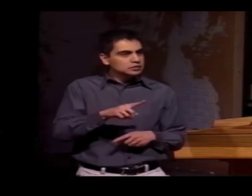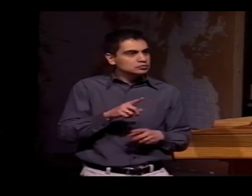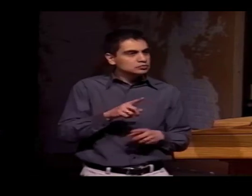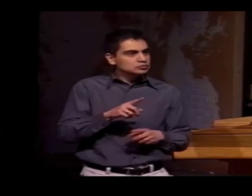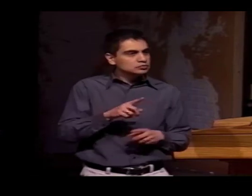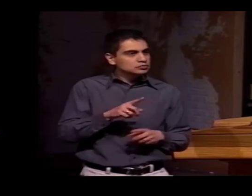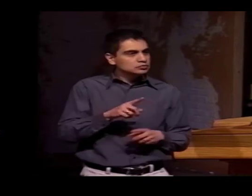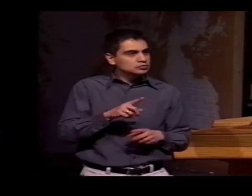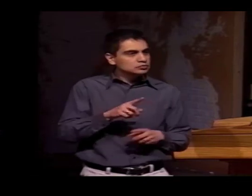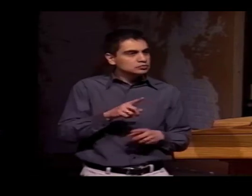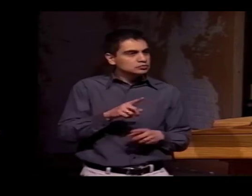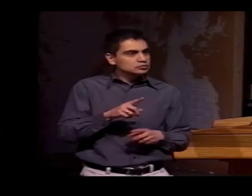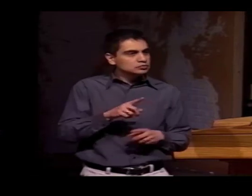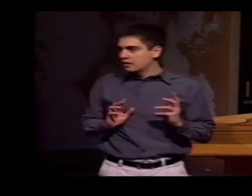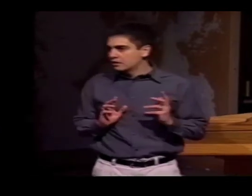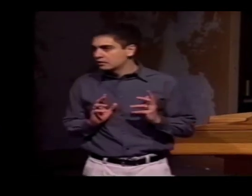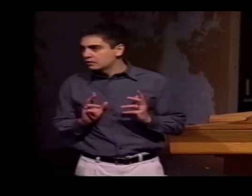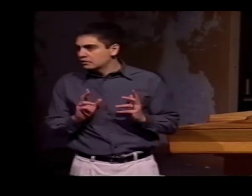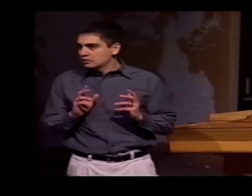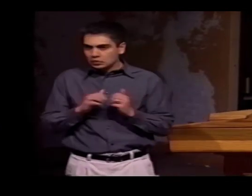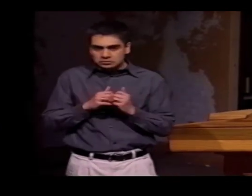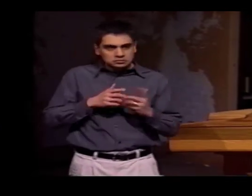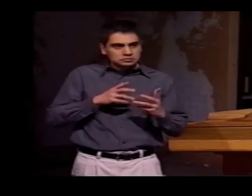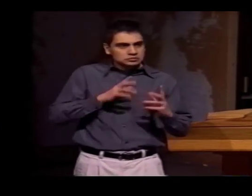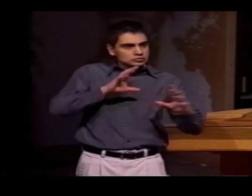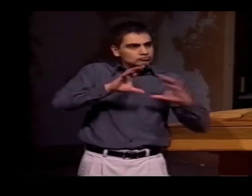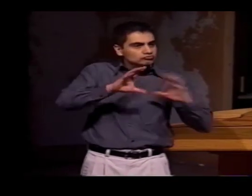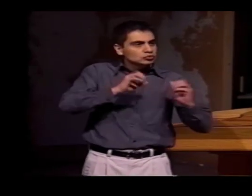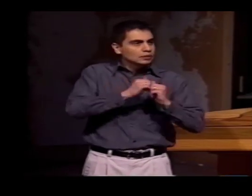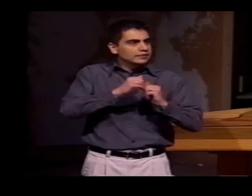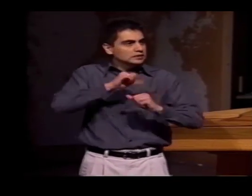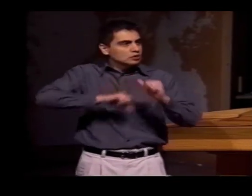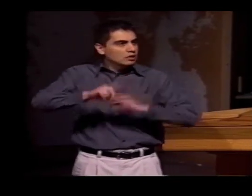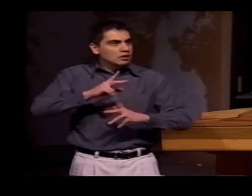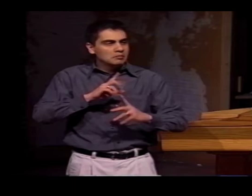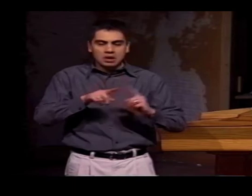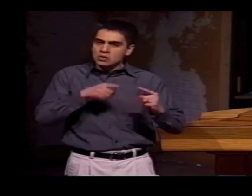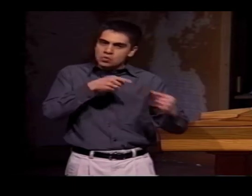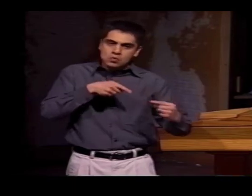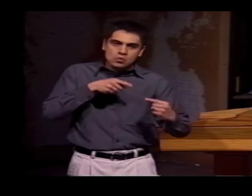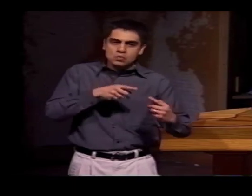SO DEAF PEOPLE STRUGGLED WITH THESE TWO VERY DIFFERENT NUMBER SYSTEMS.